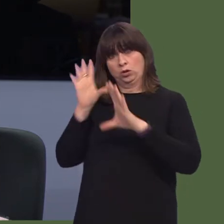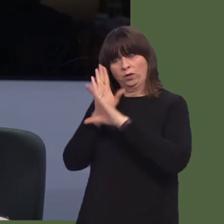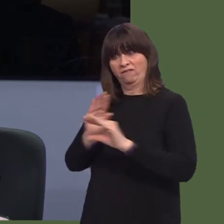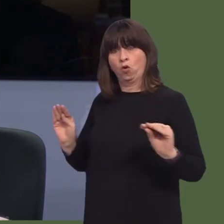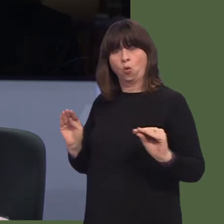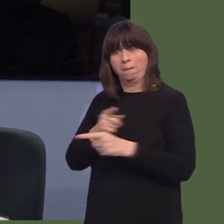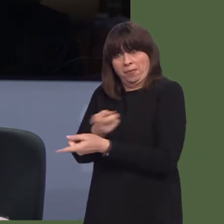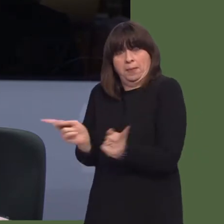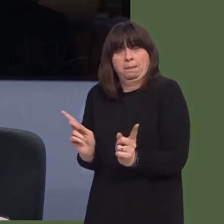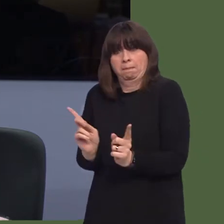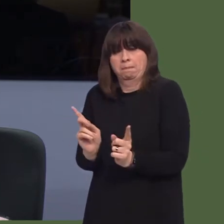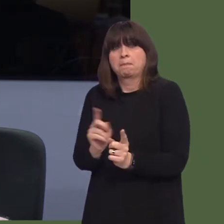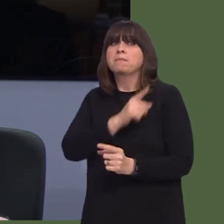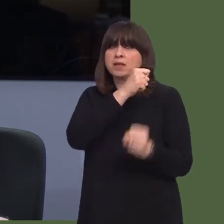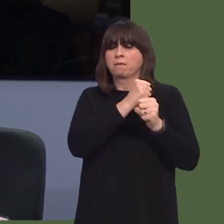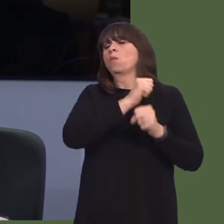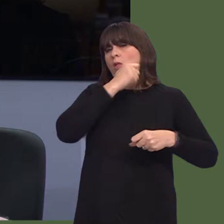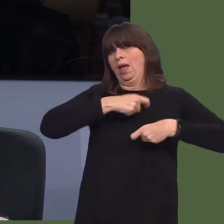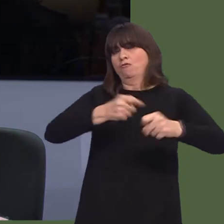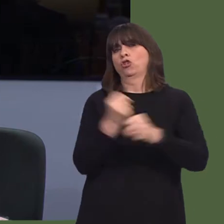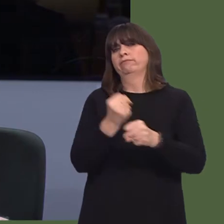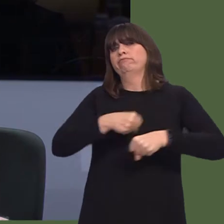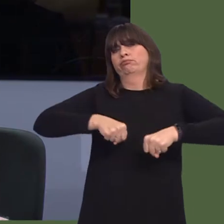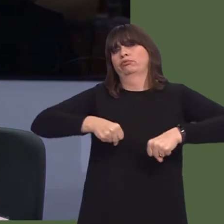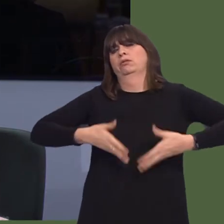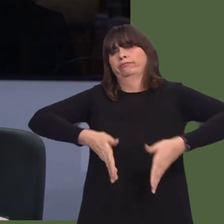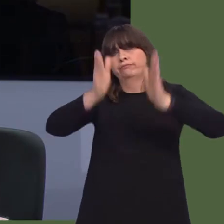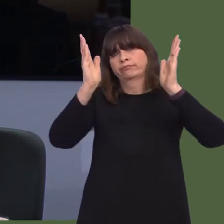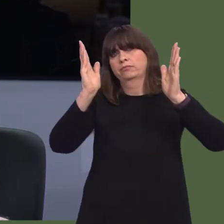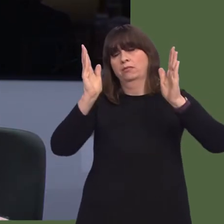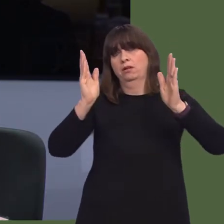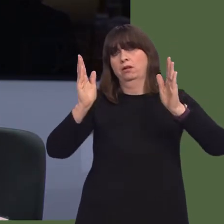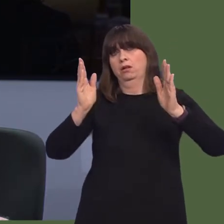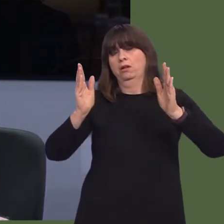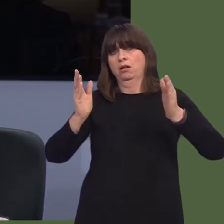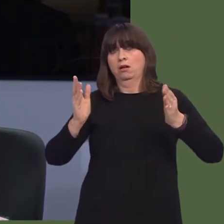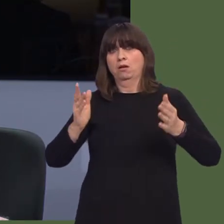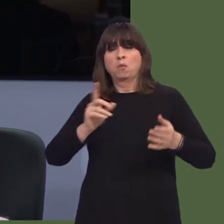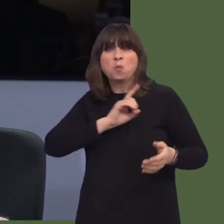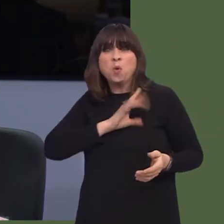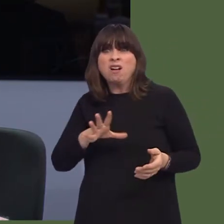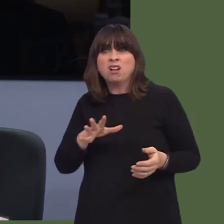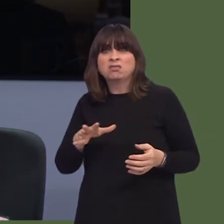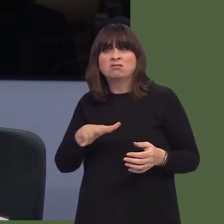and £28,000 in benefits whilst the company has been making small firms wait for up to 120 days for payment on their contracts?